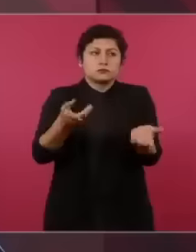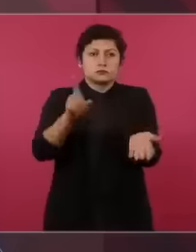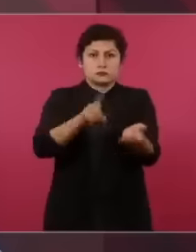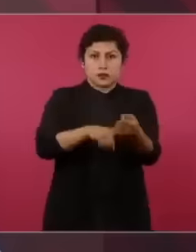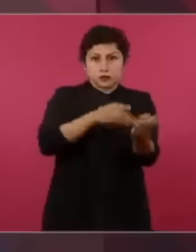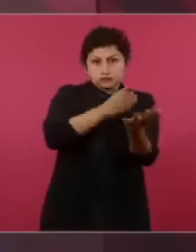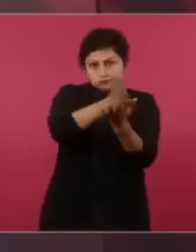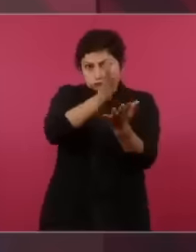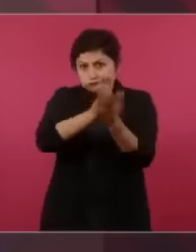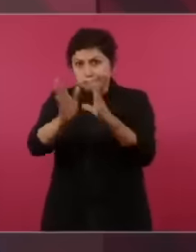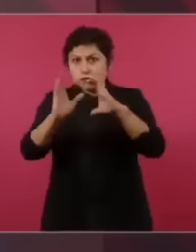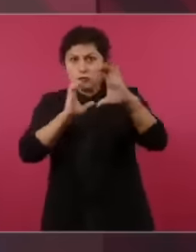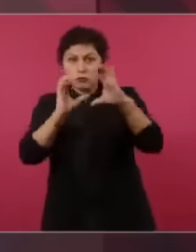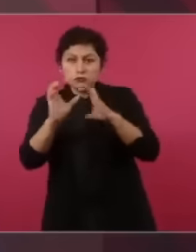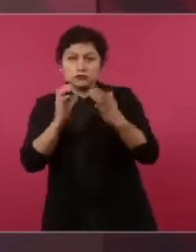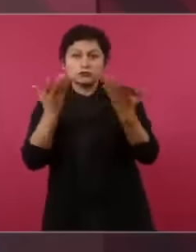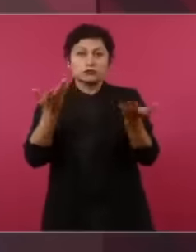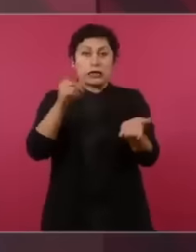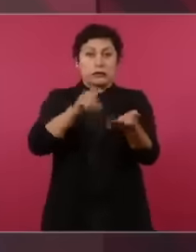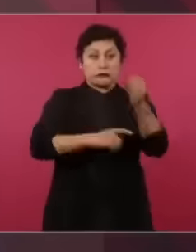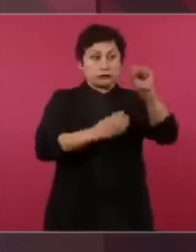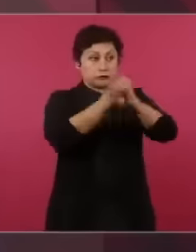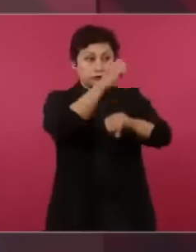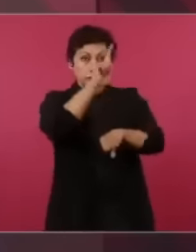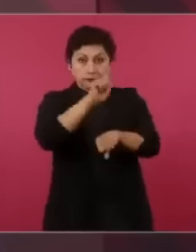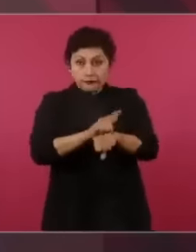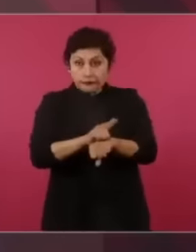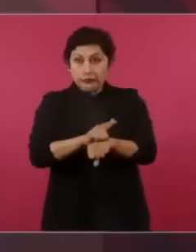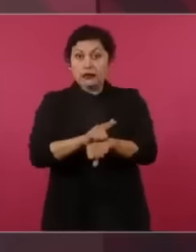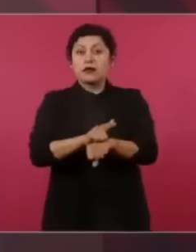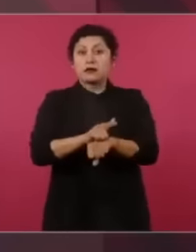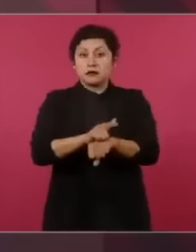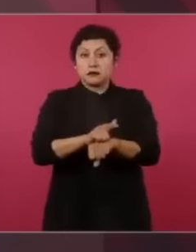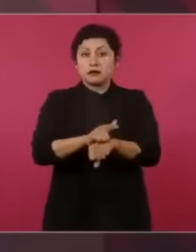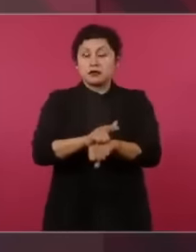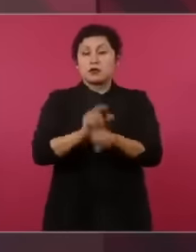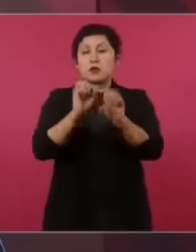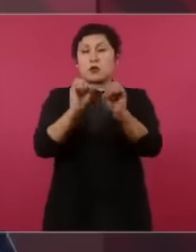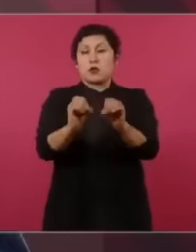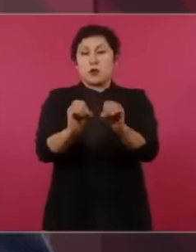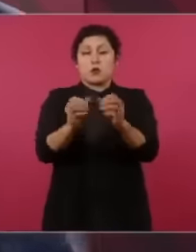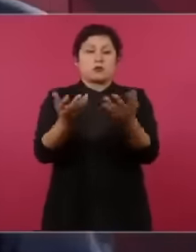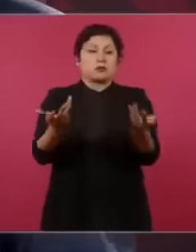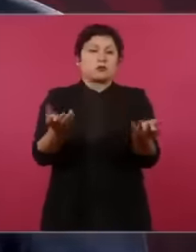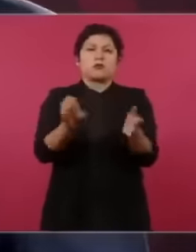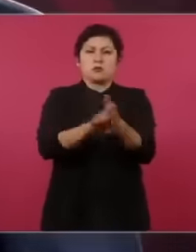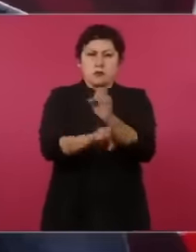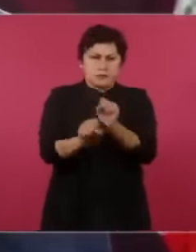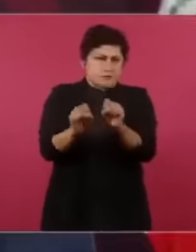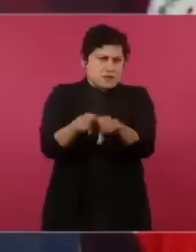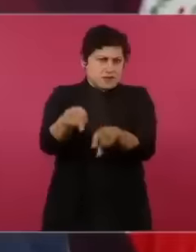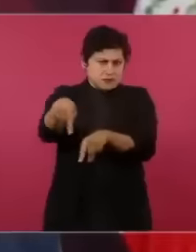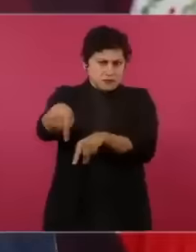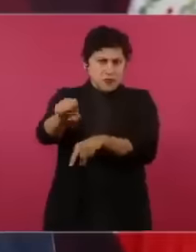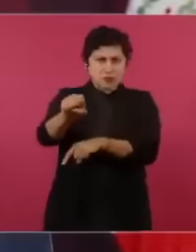the Supreme Court itself has a media outlet